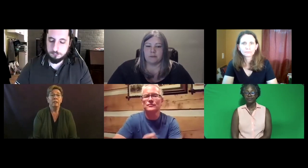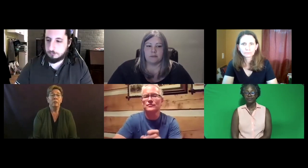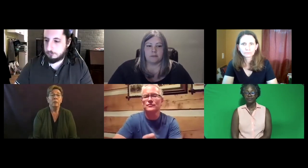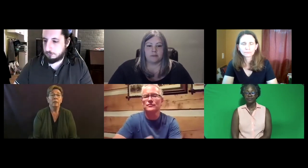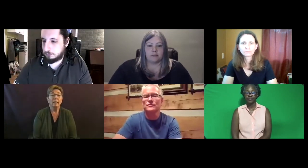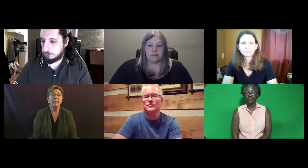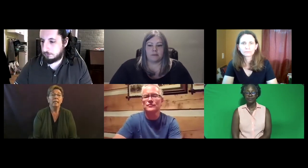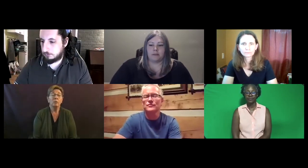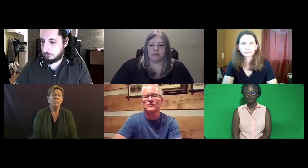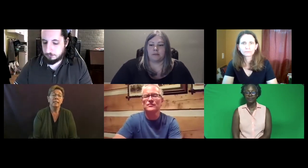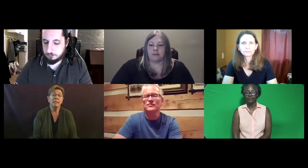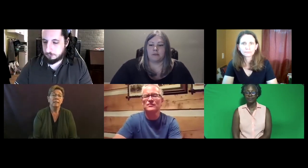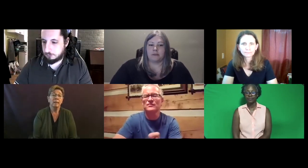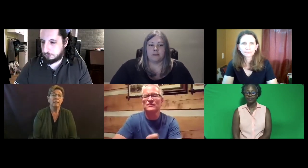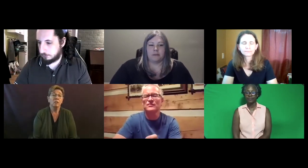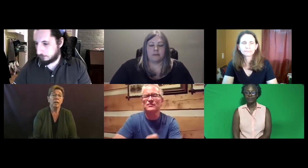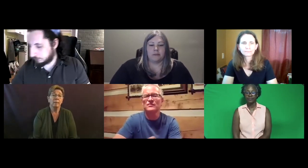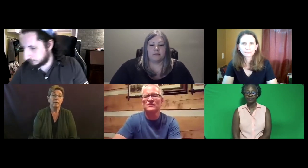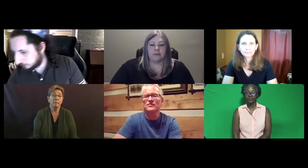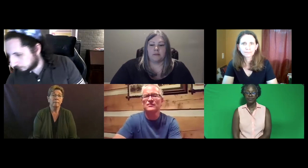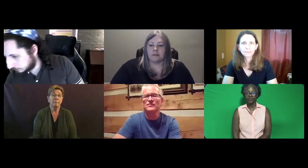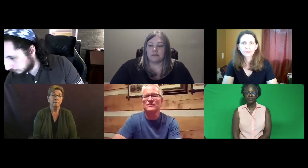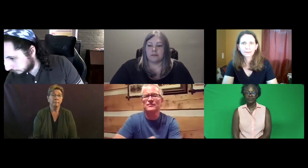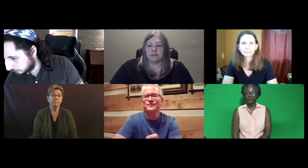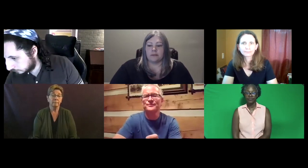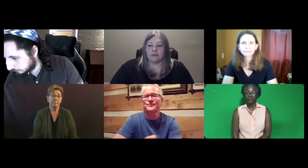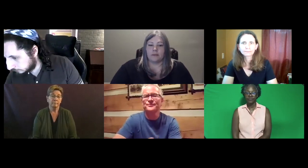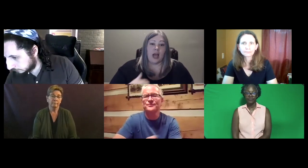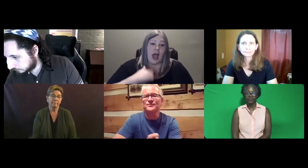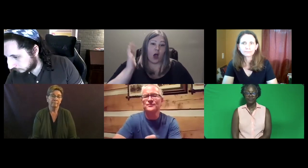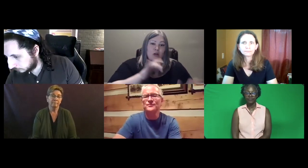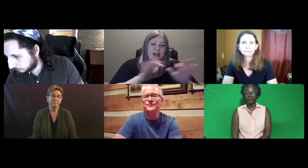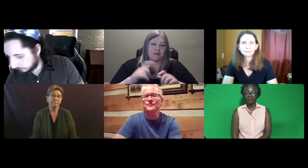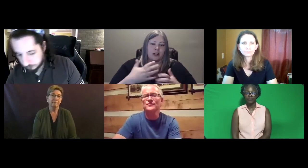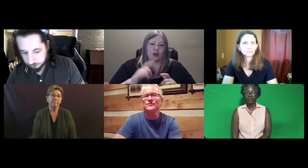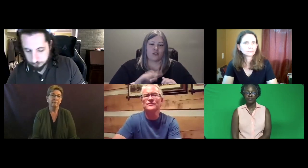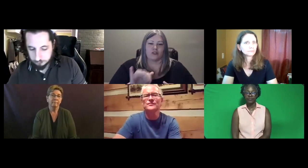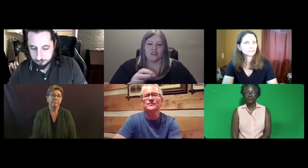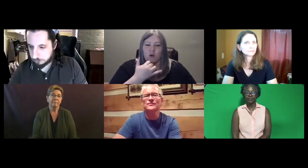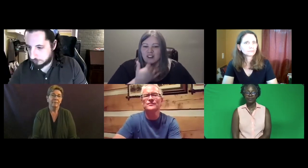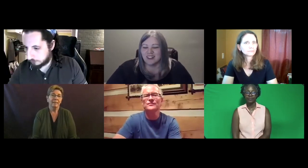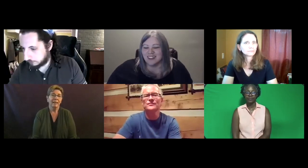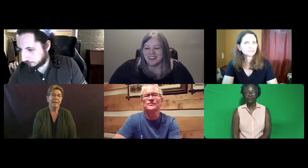You can see his e-mail in the chat box. I think I typed it in wrong.